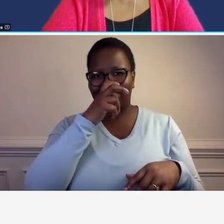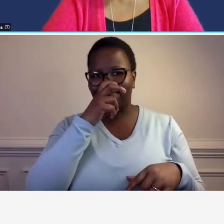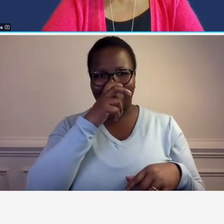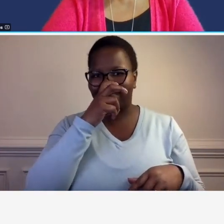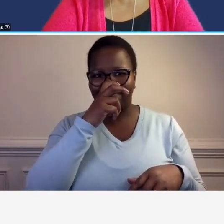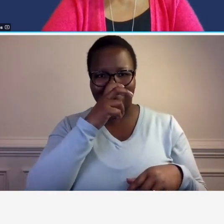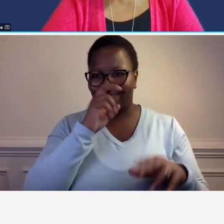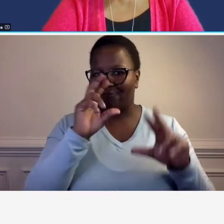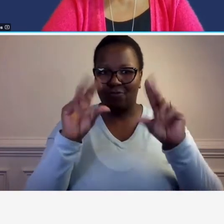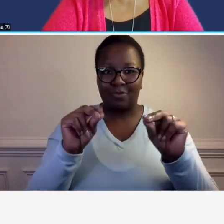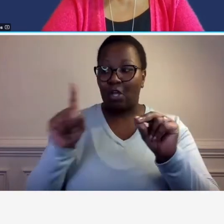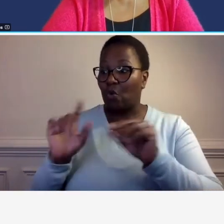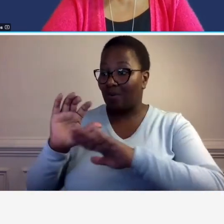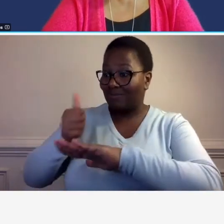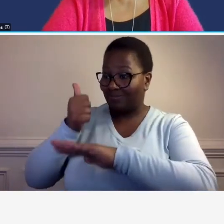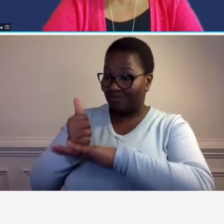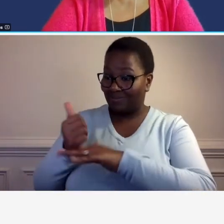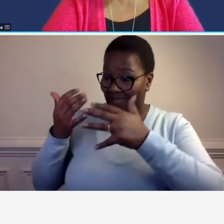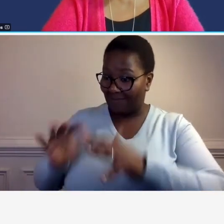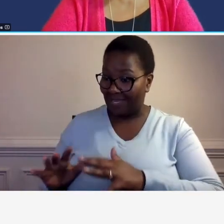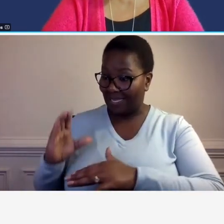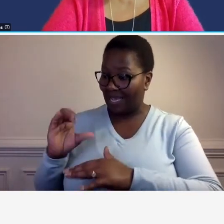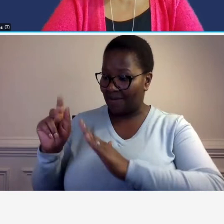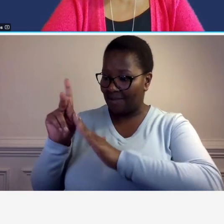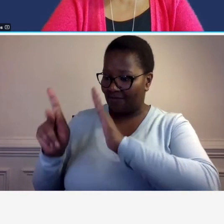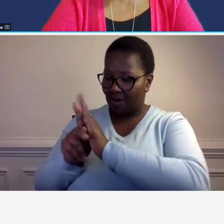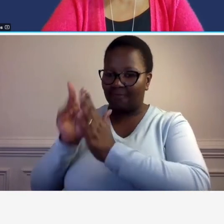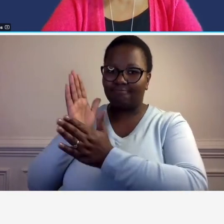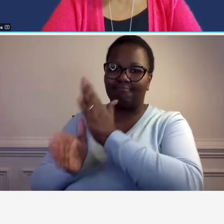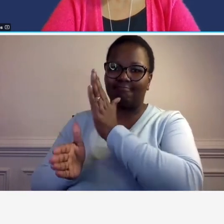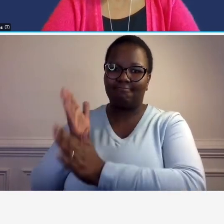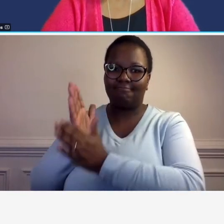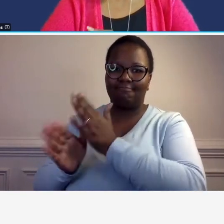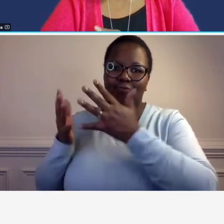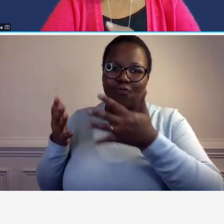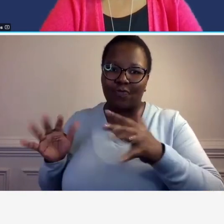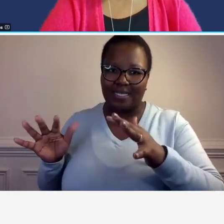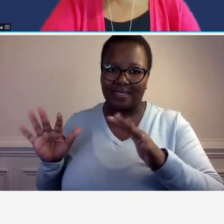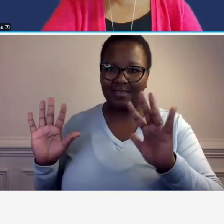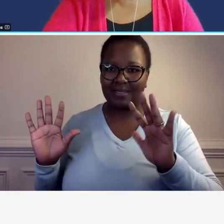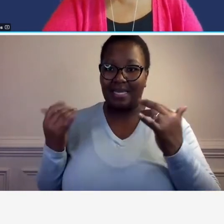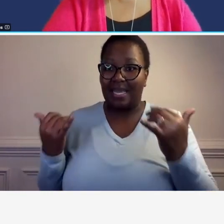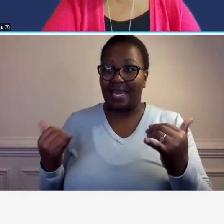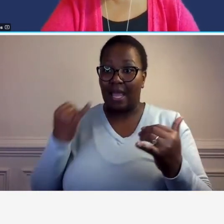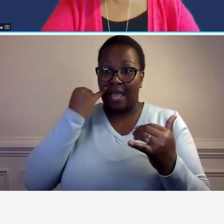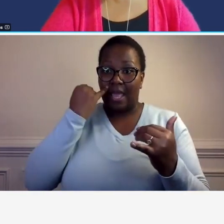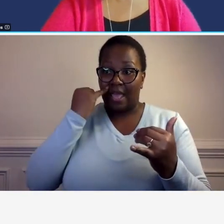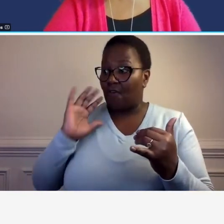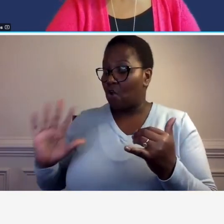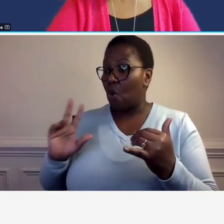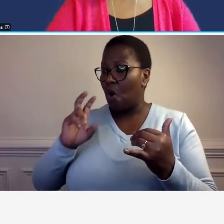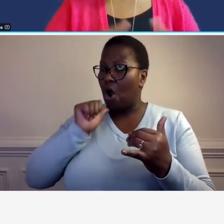a company policy that is it so if your company policy is less stringent than the rules of course